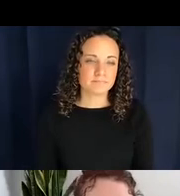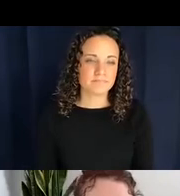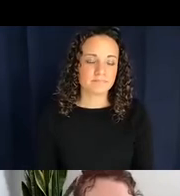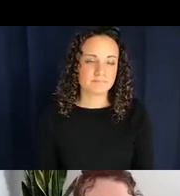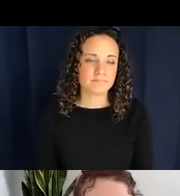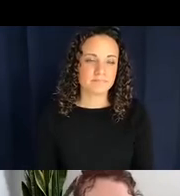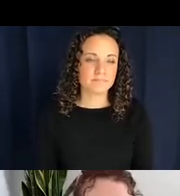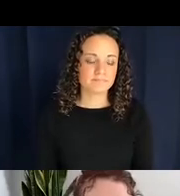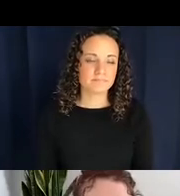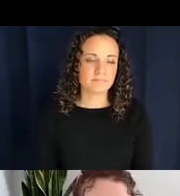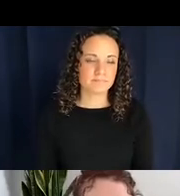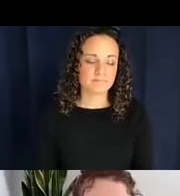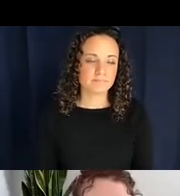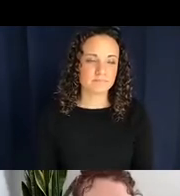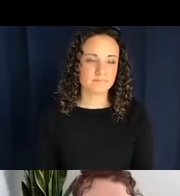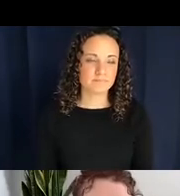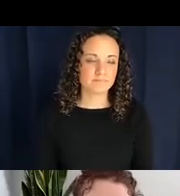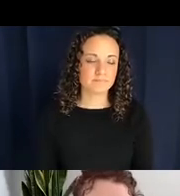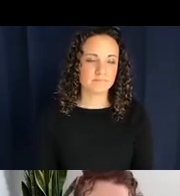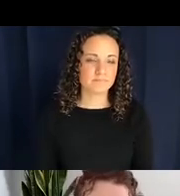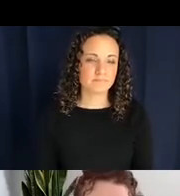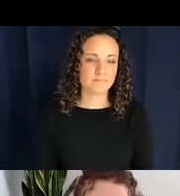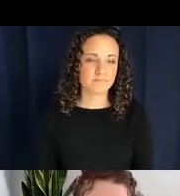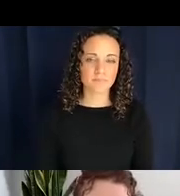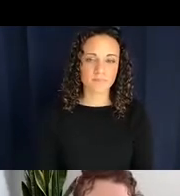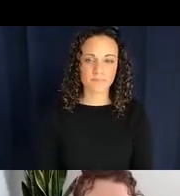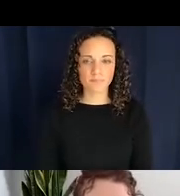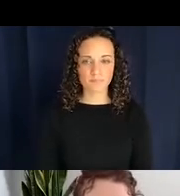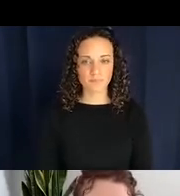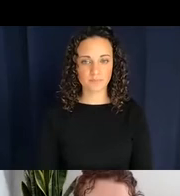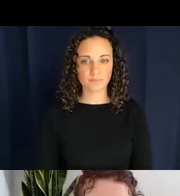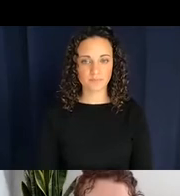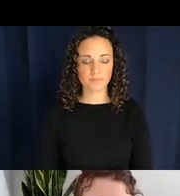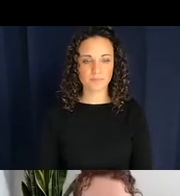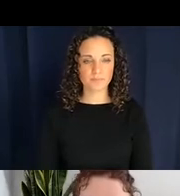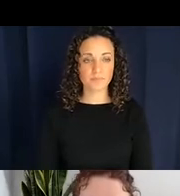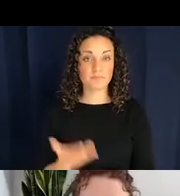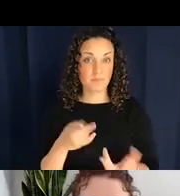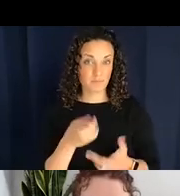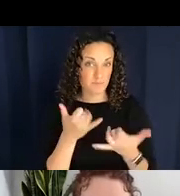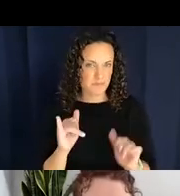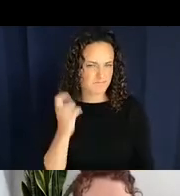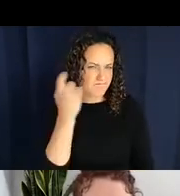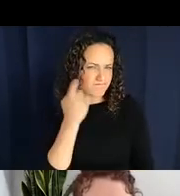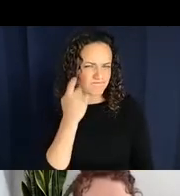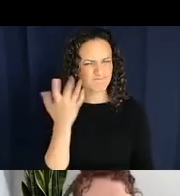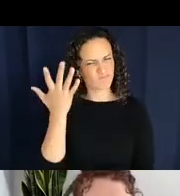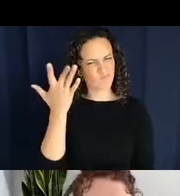So you might still be wondering why have ASL and Navajo classifiers been compared and if